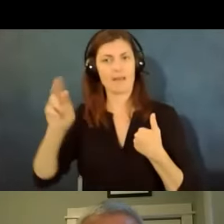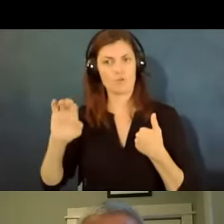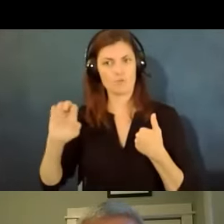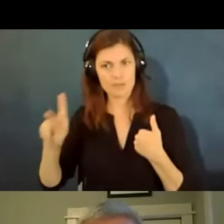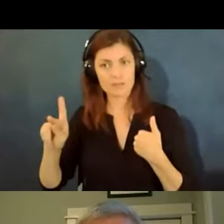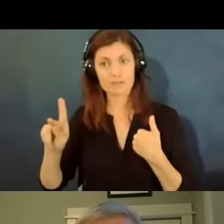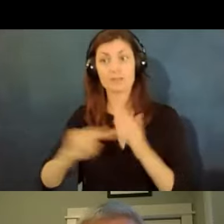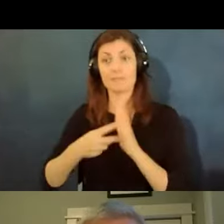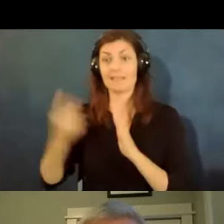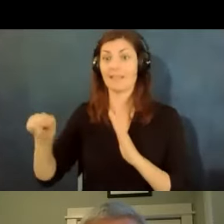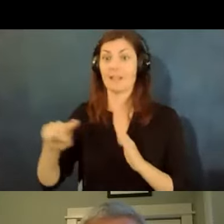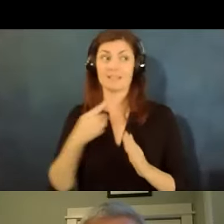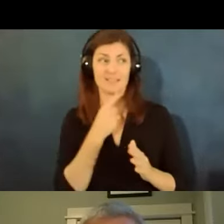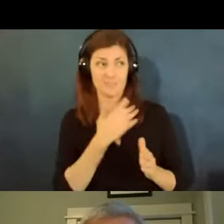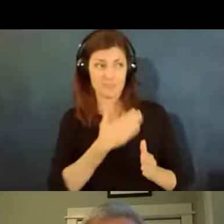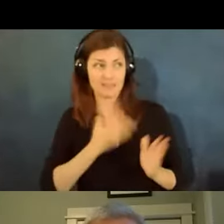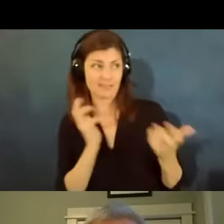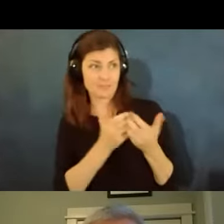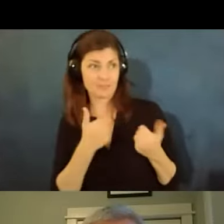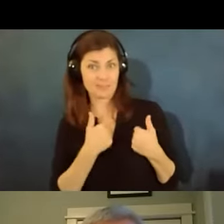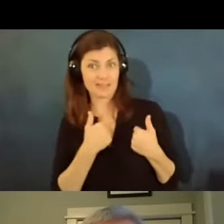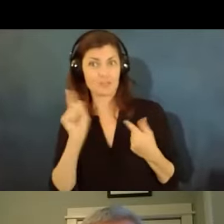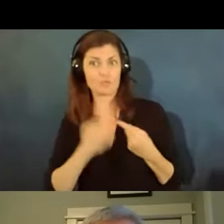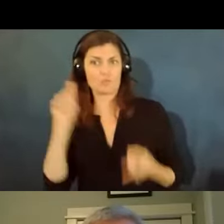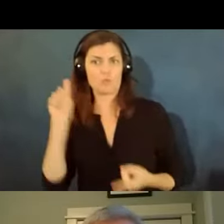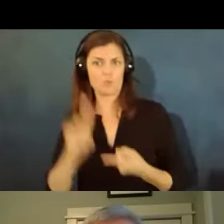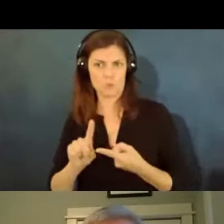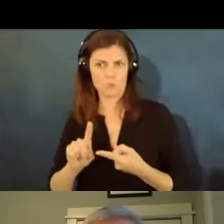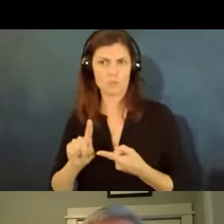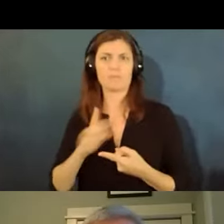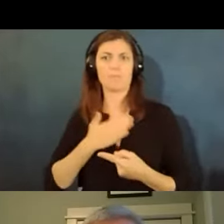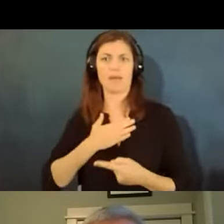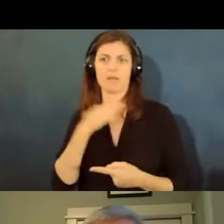to reduce that risk so that's the most common situation that we are seeing